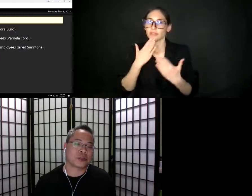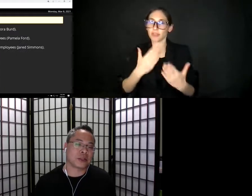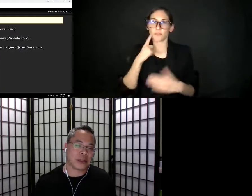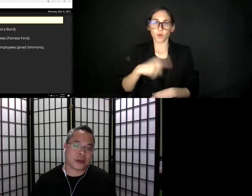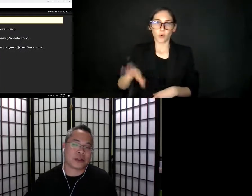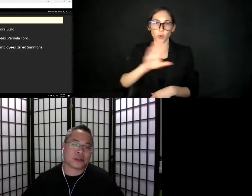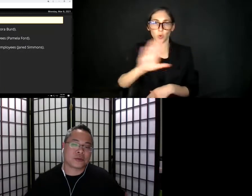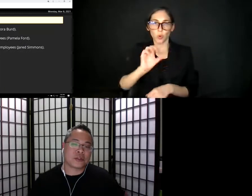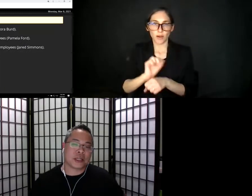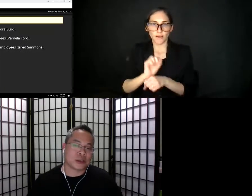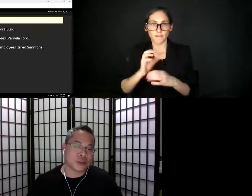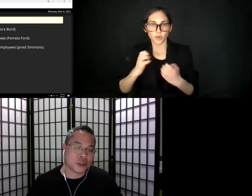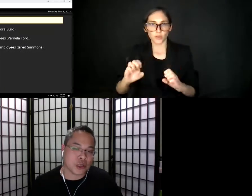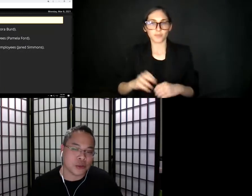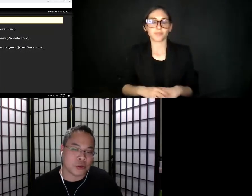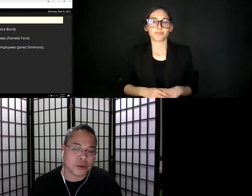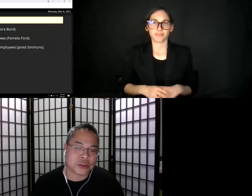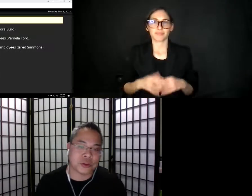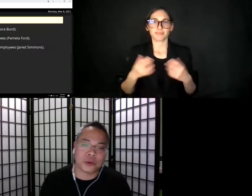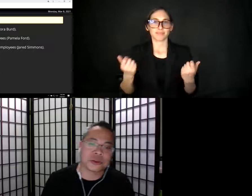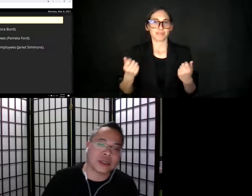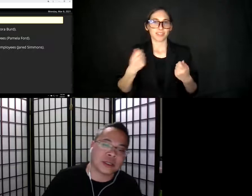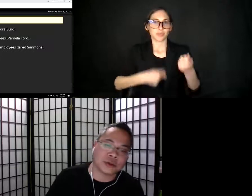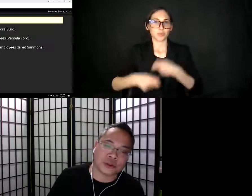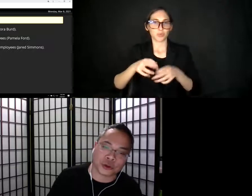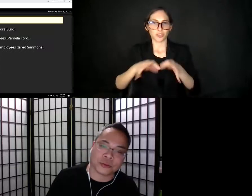and gratitude for the Standing Committee chairs who are finishing their multi-year terms